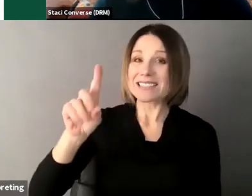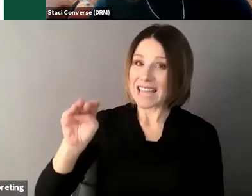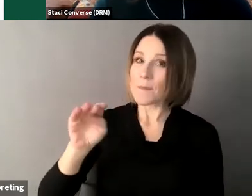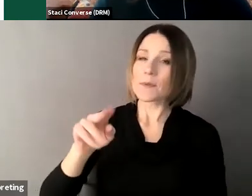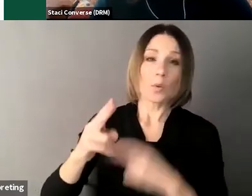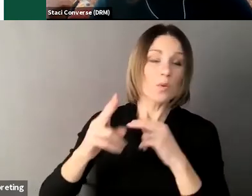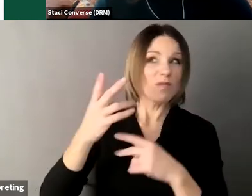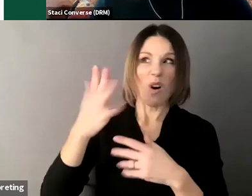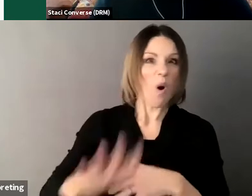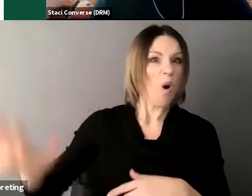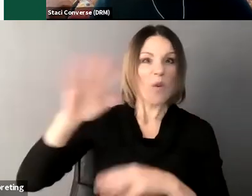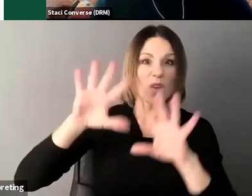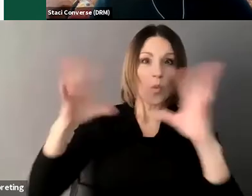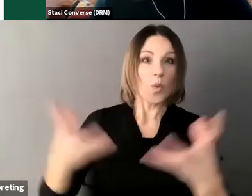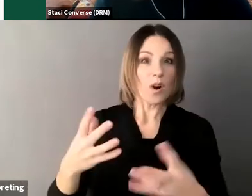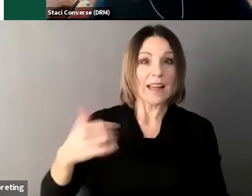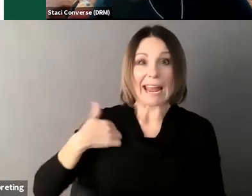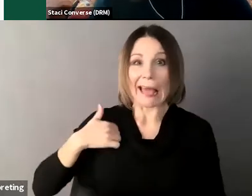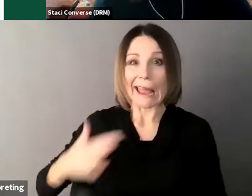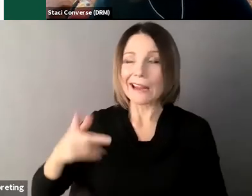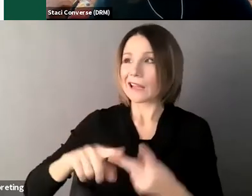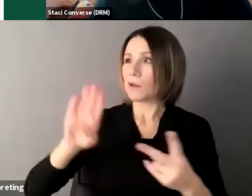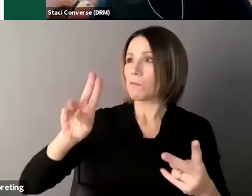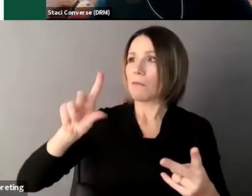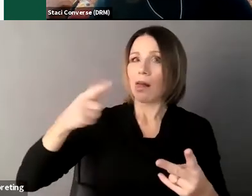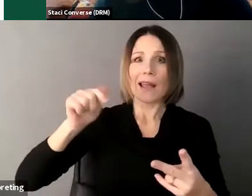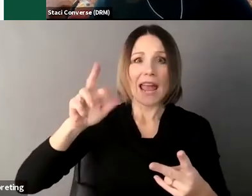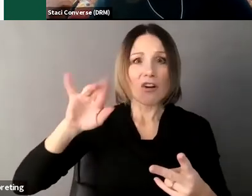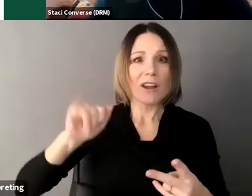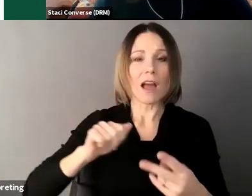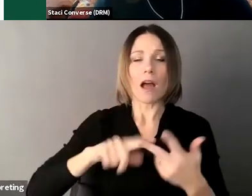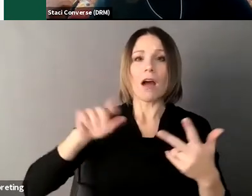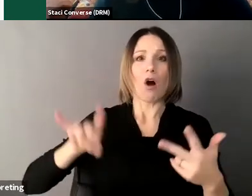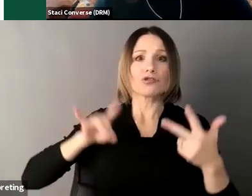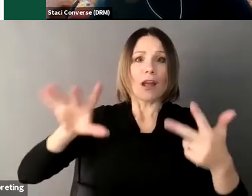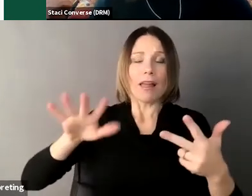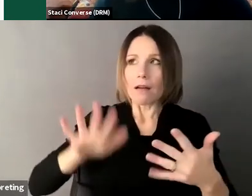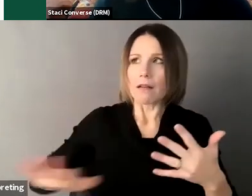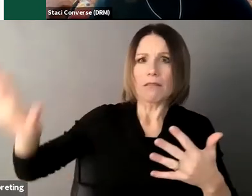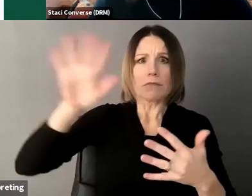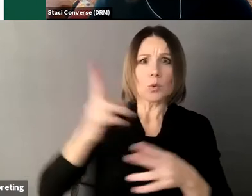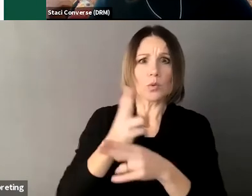Bulgaria it's used in Australia so I’m not sure um but if that person maybe wants to